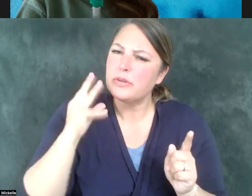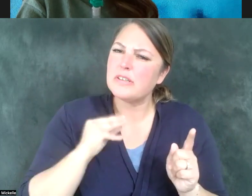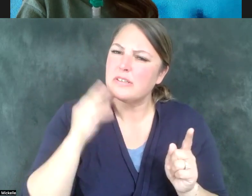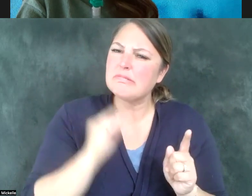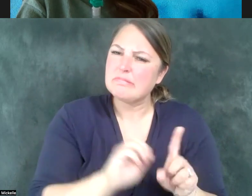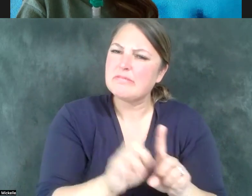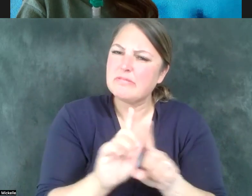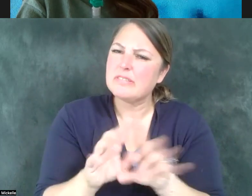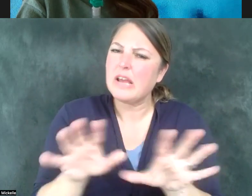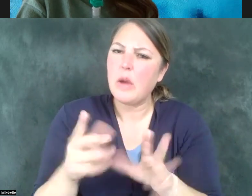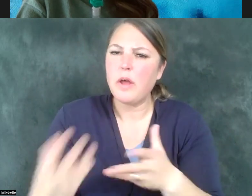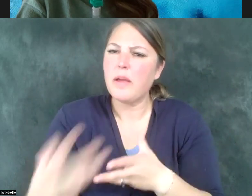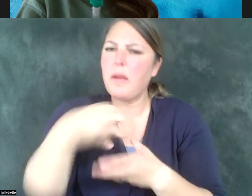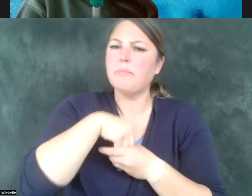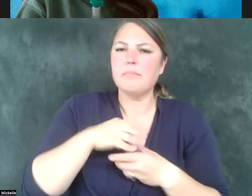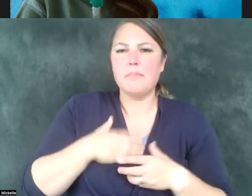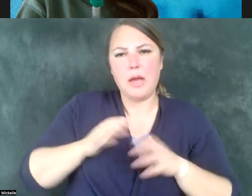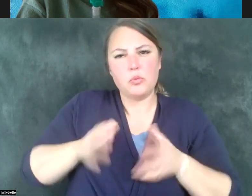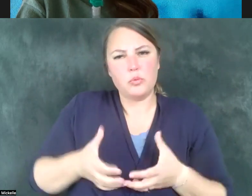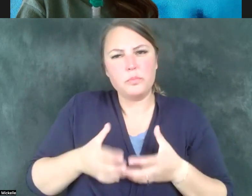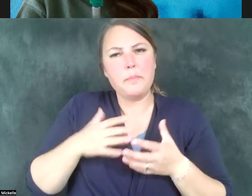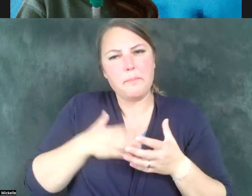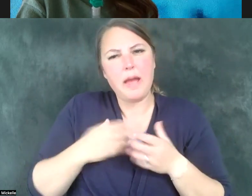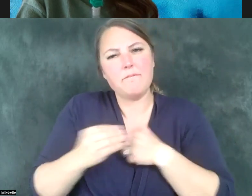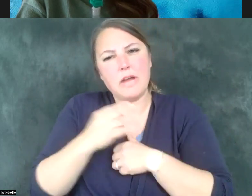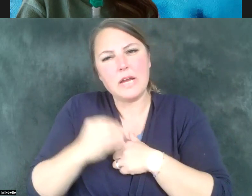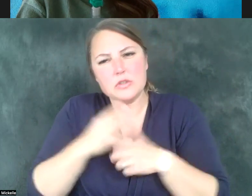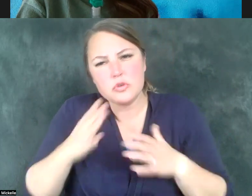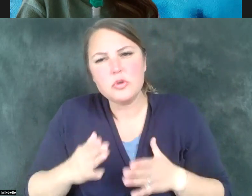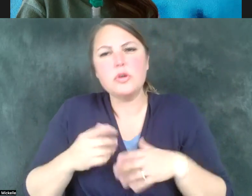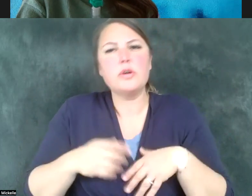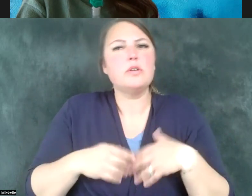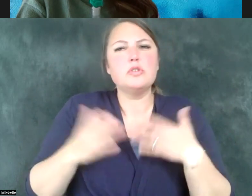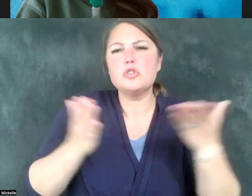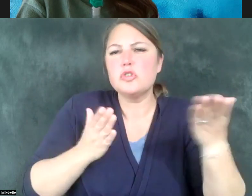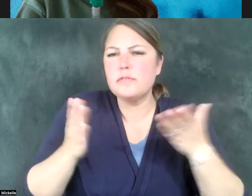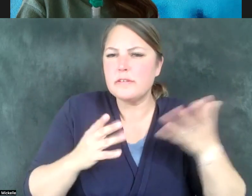my cabinet, serving as close advisors, serving in a way that ensures and will